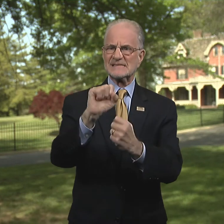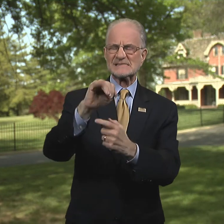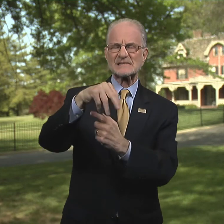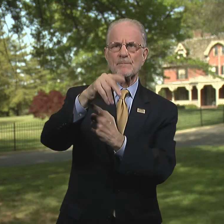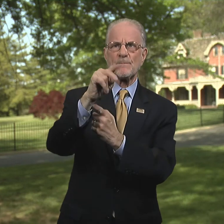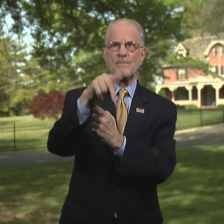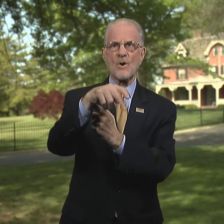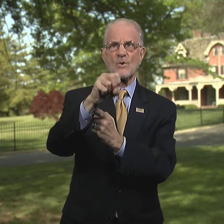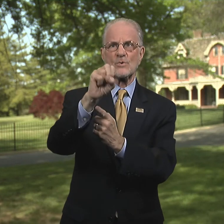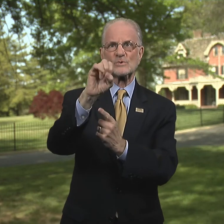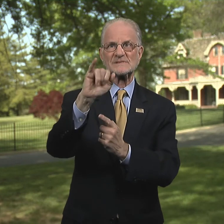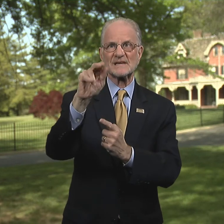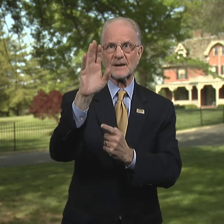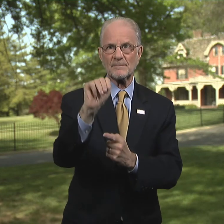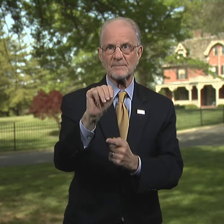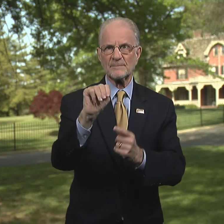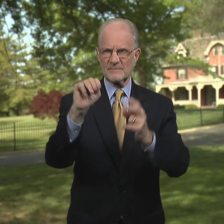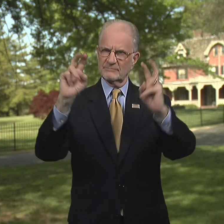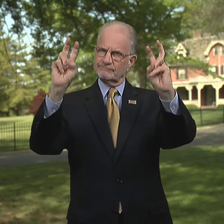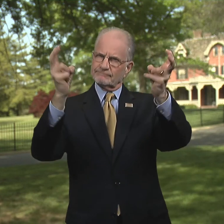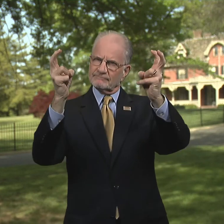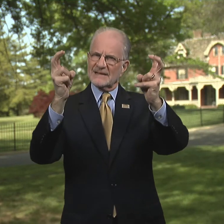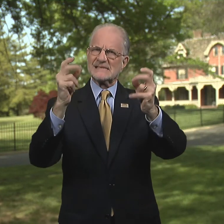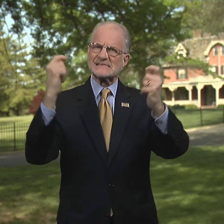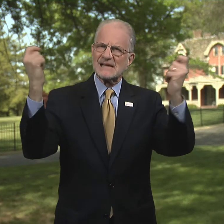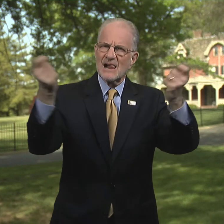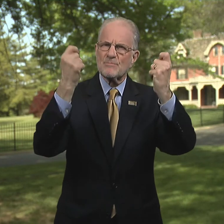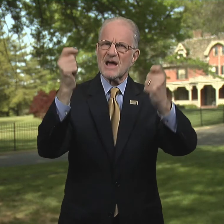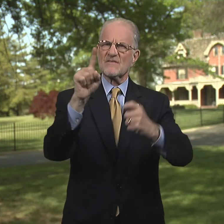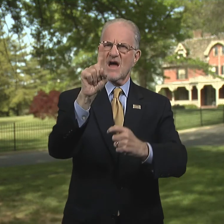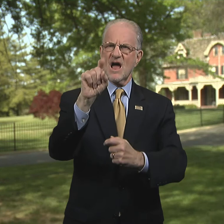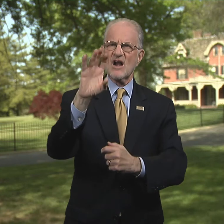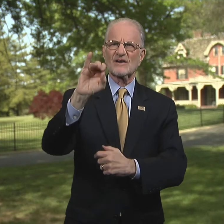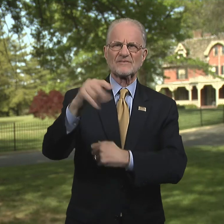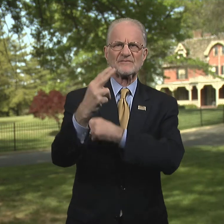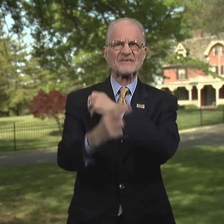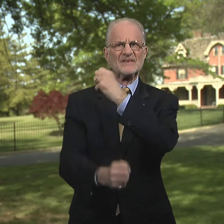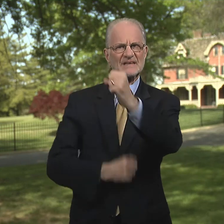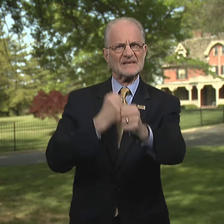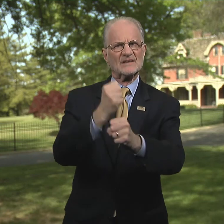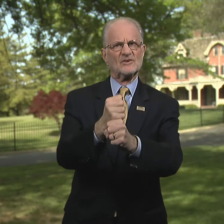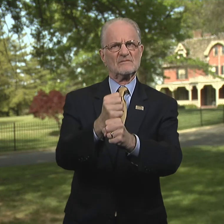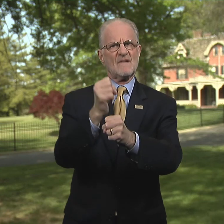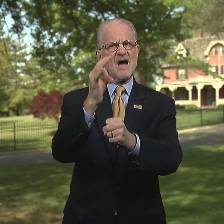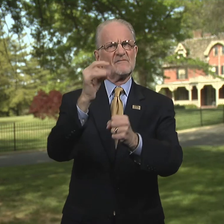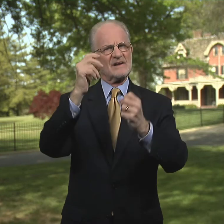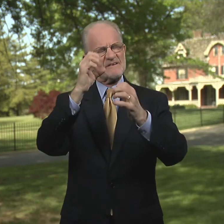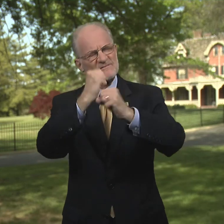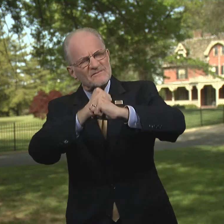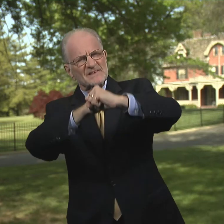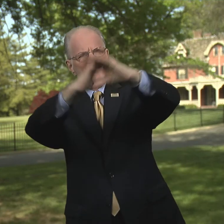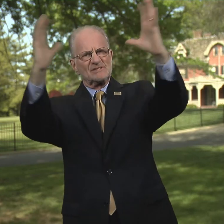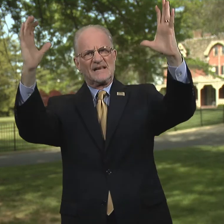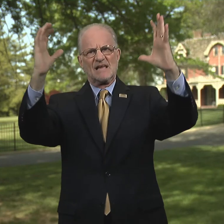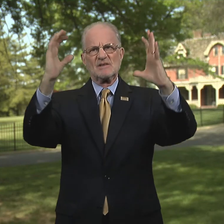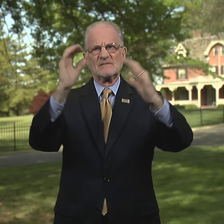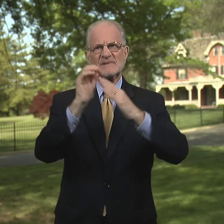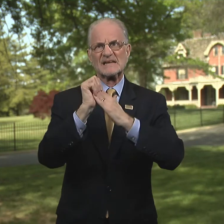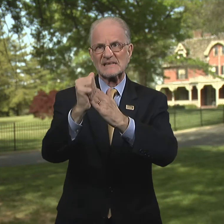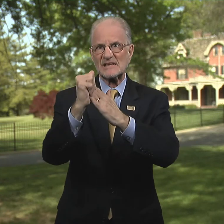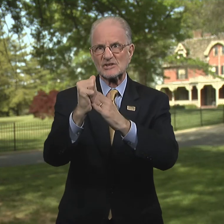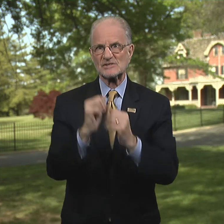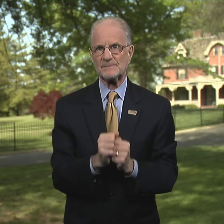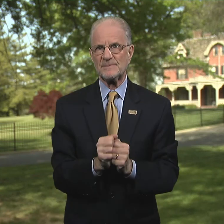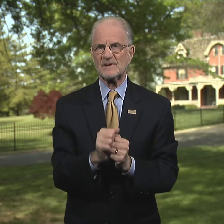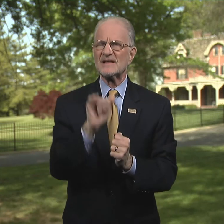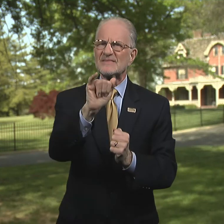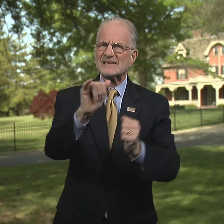"Celebrating 150 Years of Visionary Leadership."